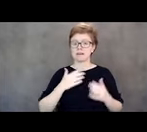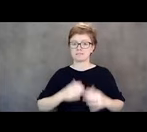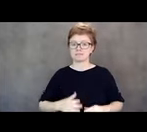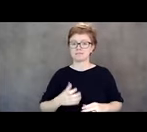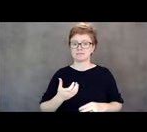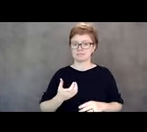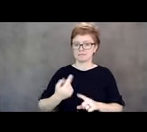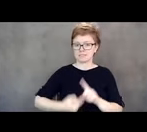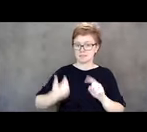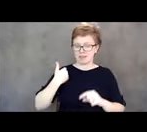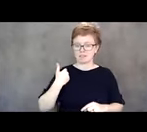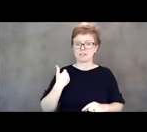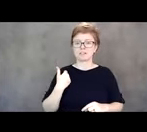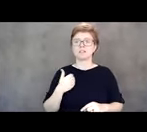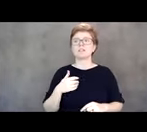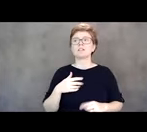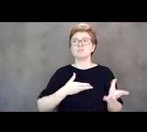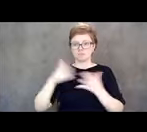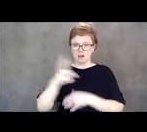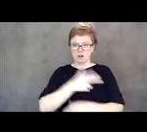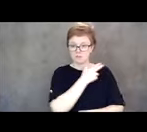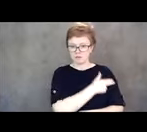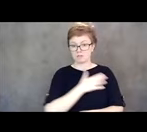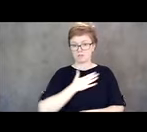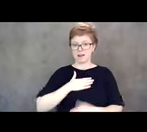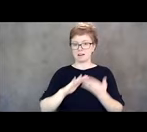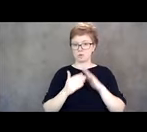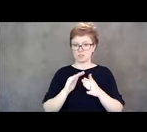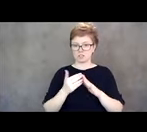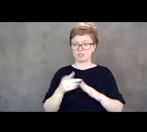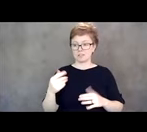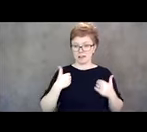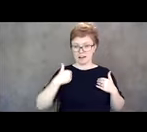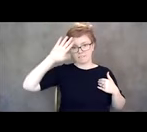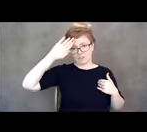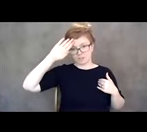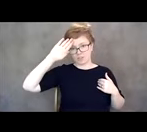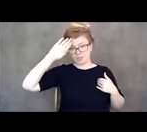in my own community, and, he too was spiking fever. He had respiratory symptoms.